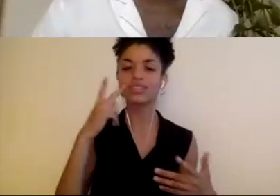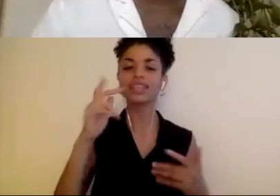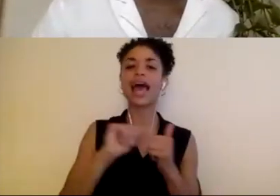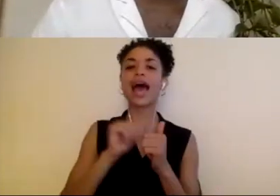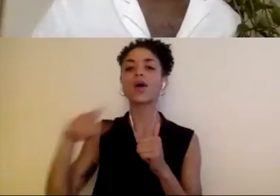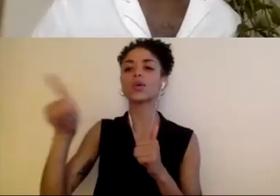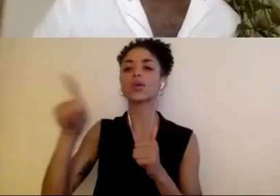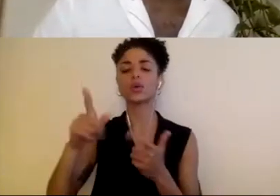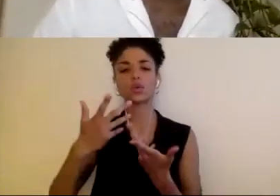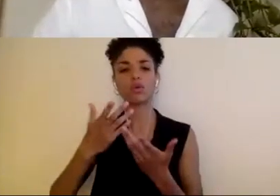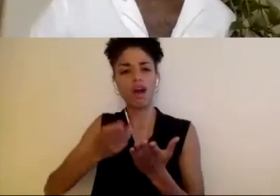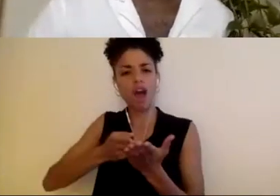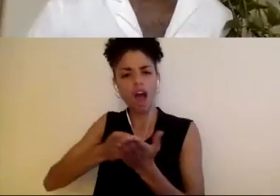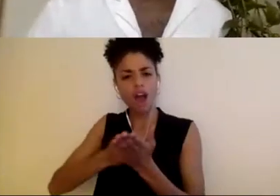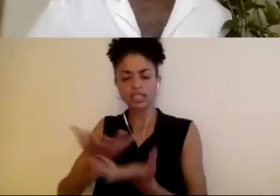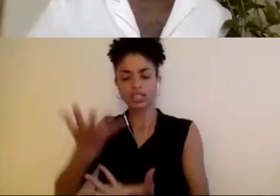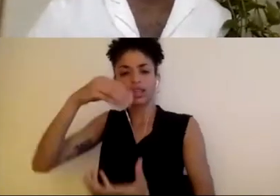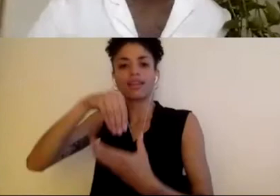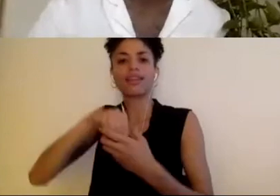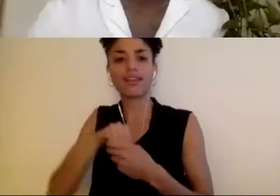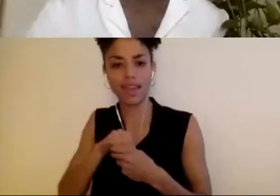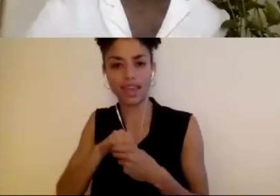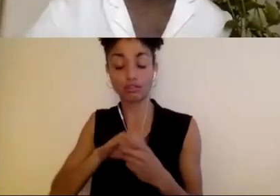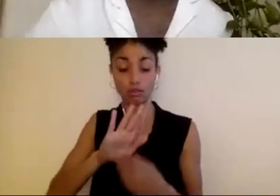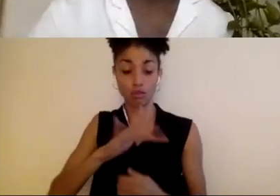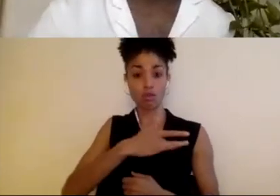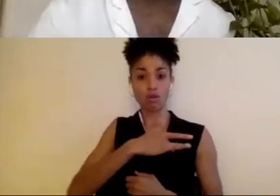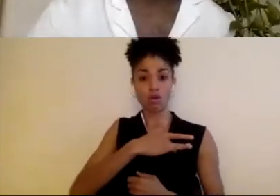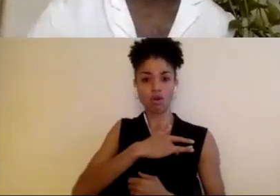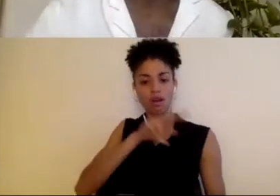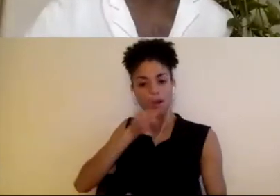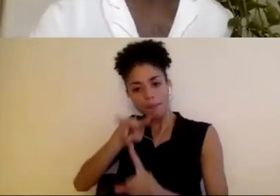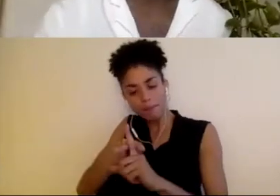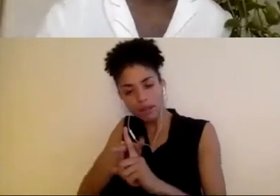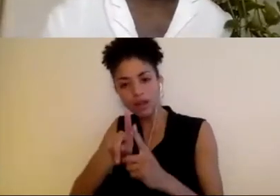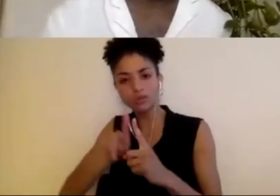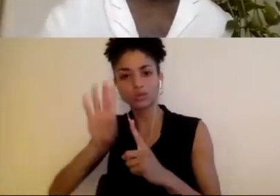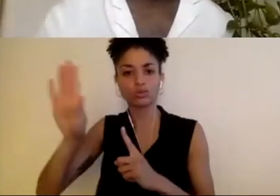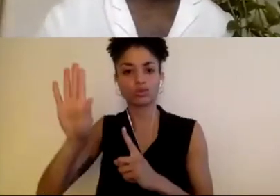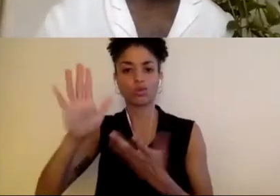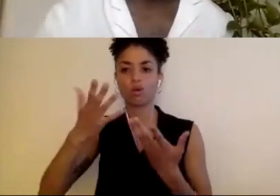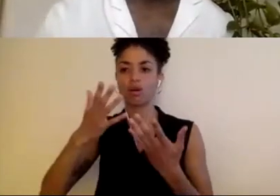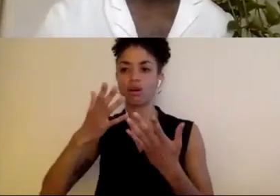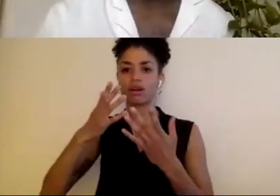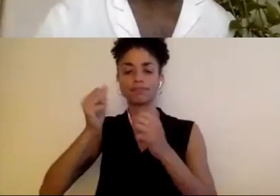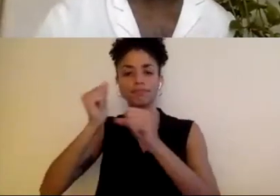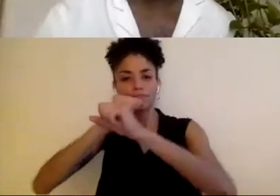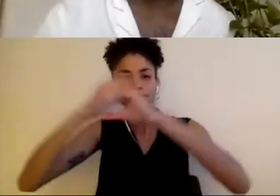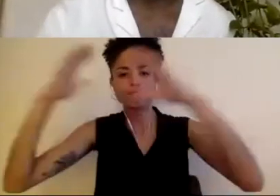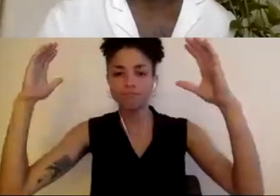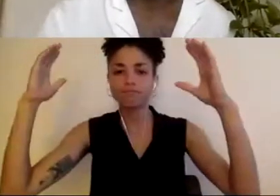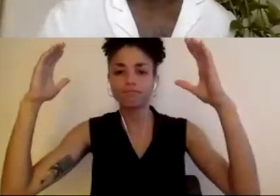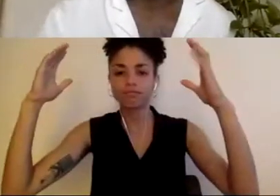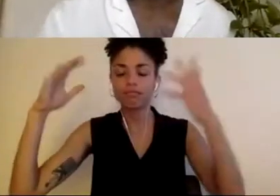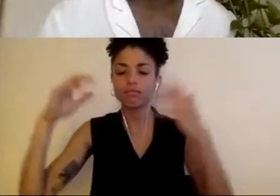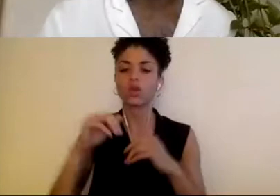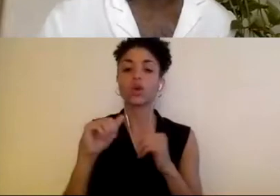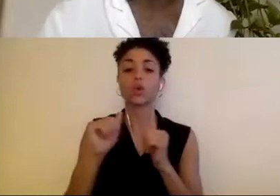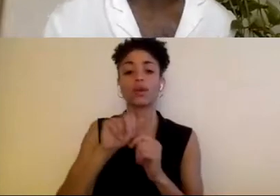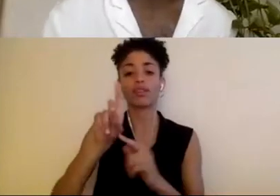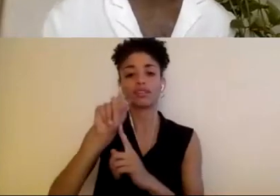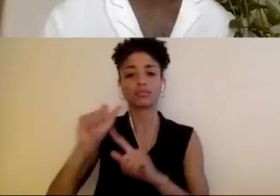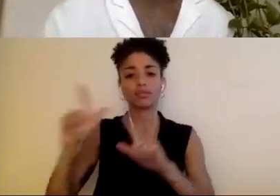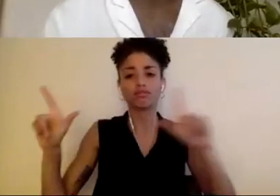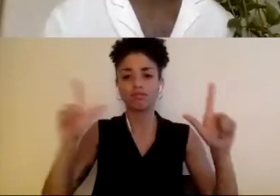art with the lens, the disability lens, and because then we'll get that